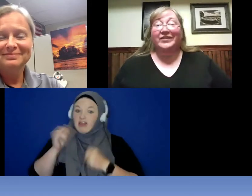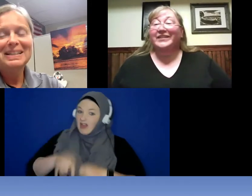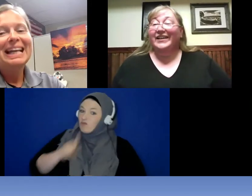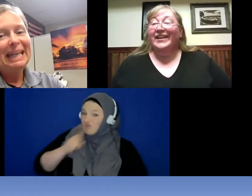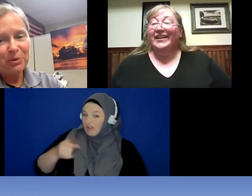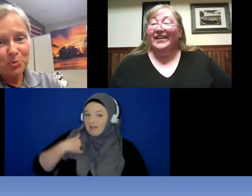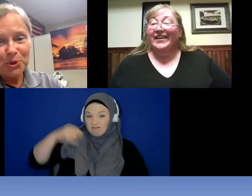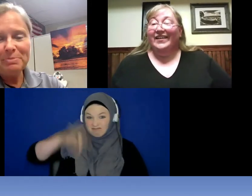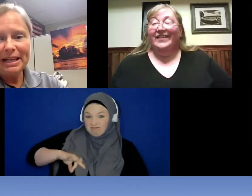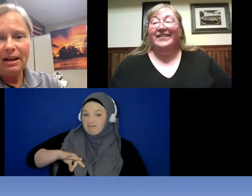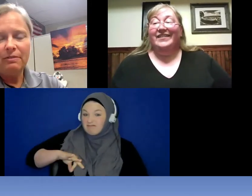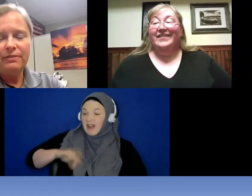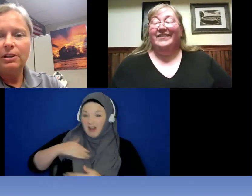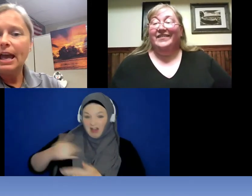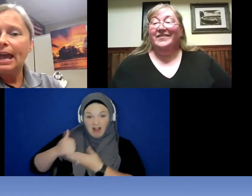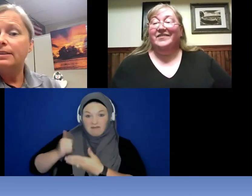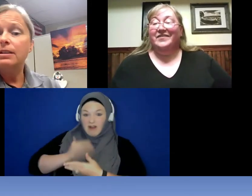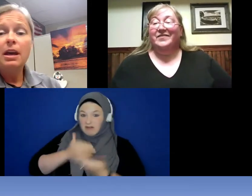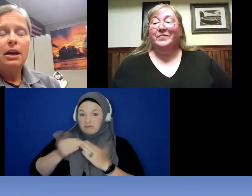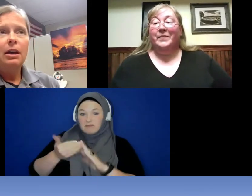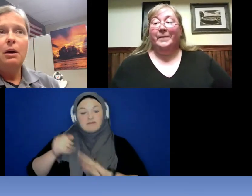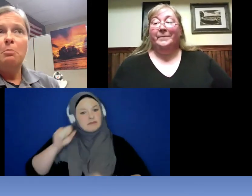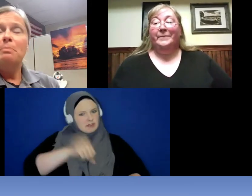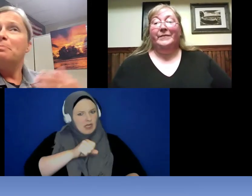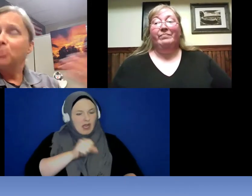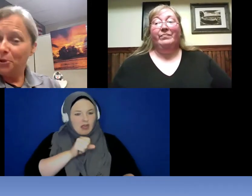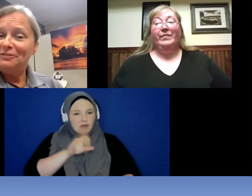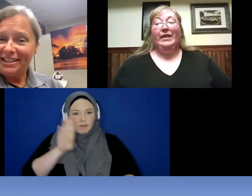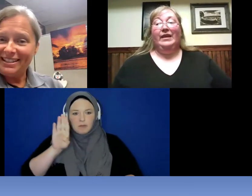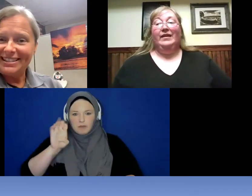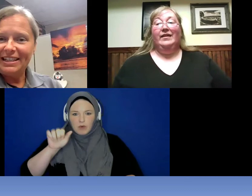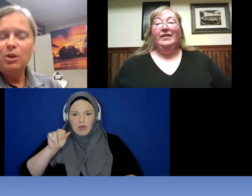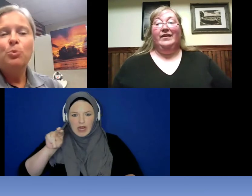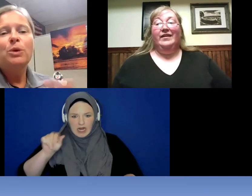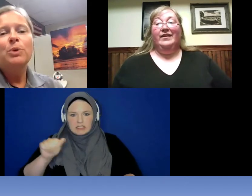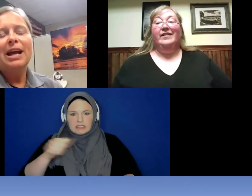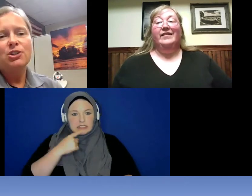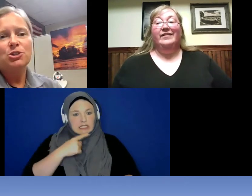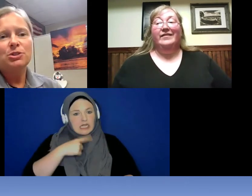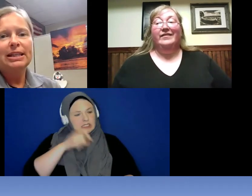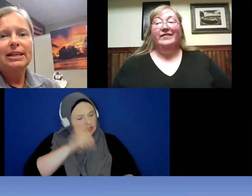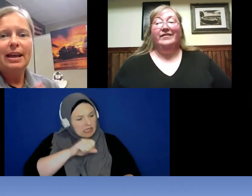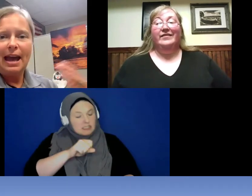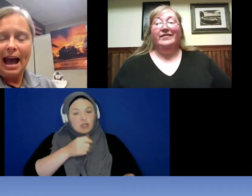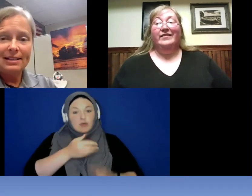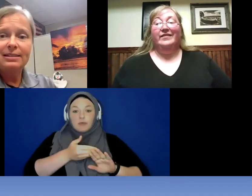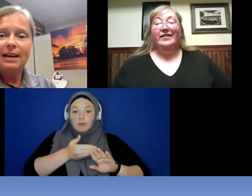. >> Reanna: It would be helpful . And previously we would actually ask